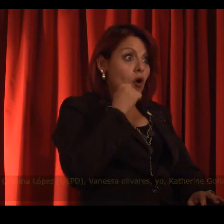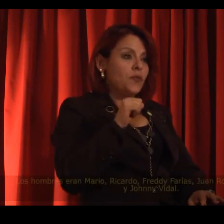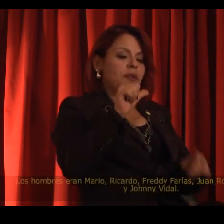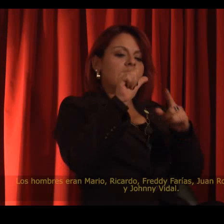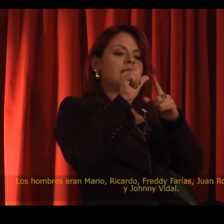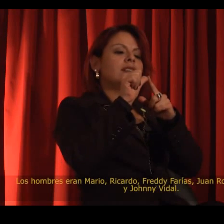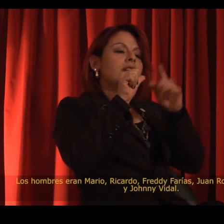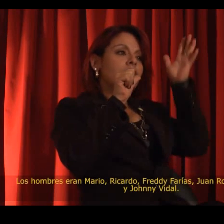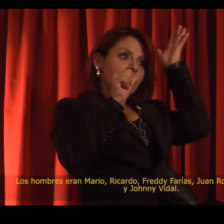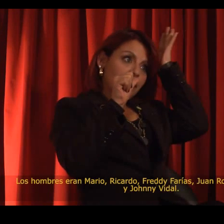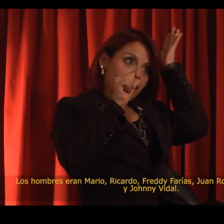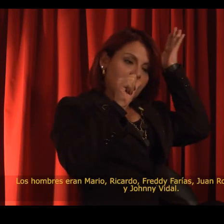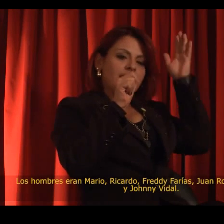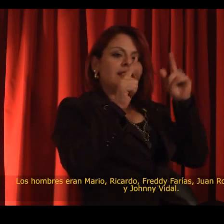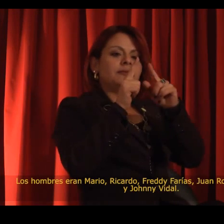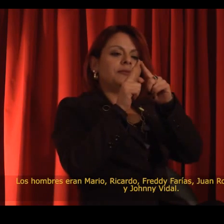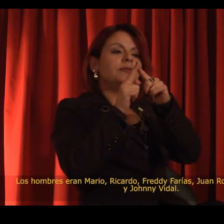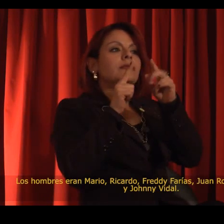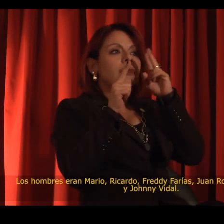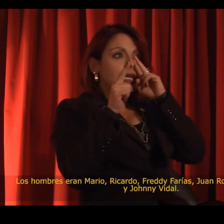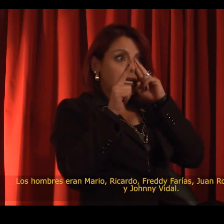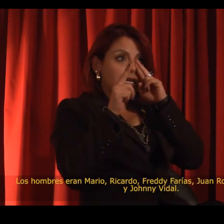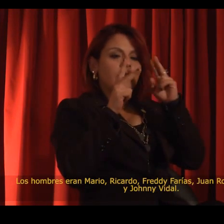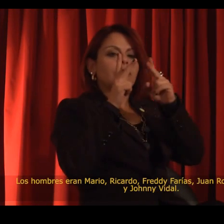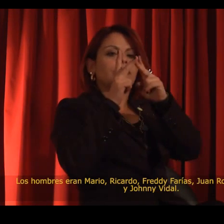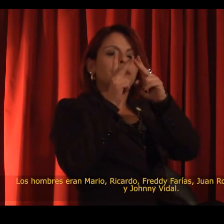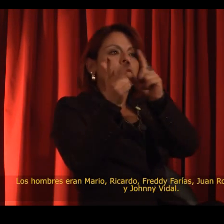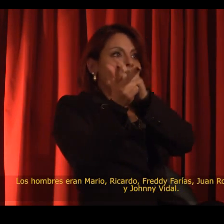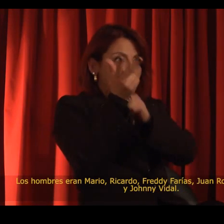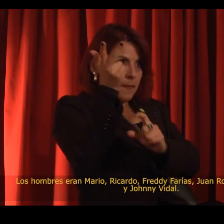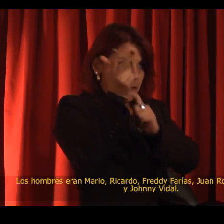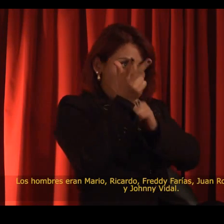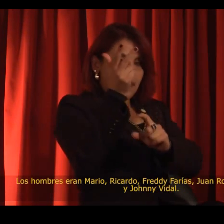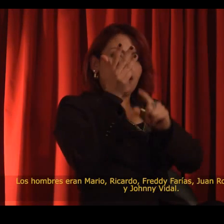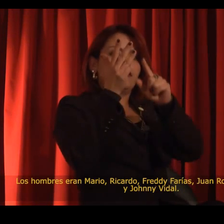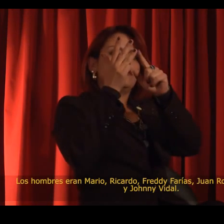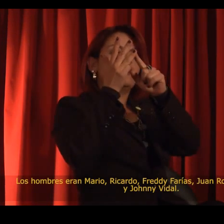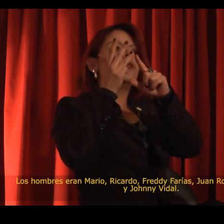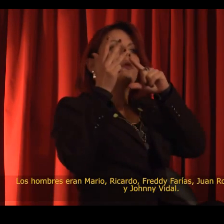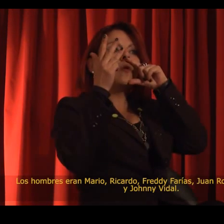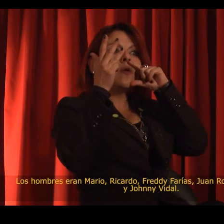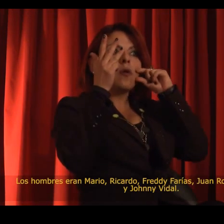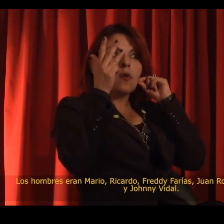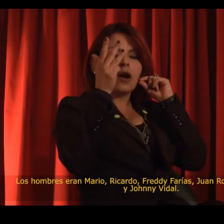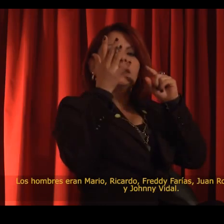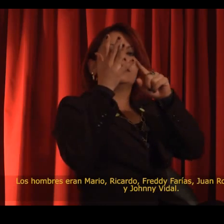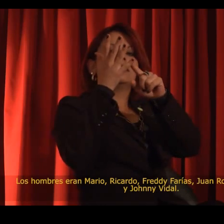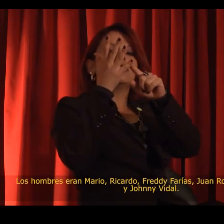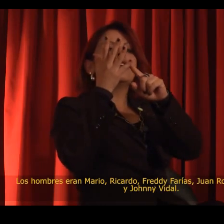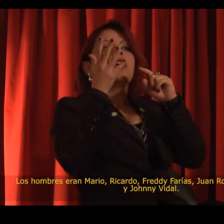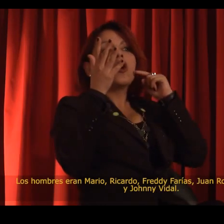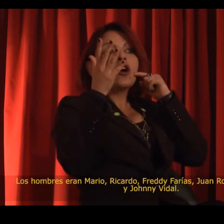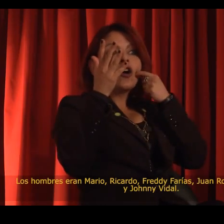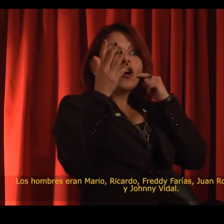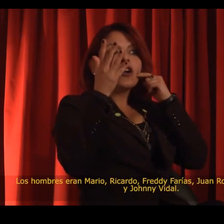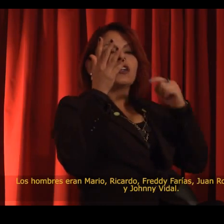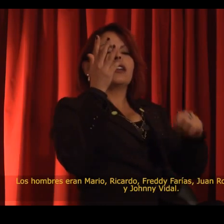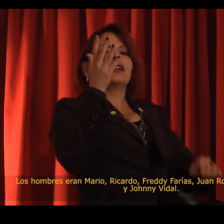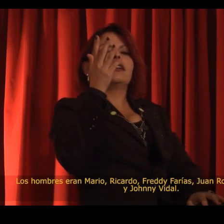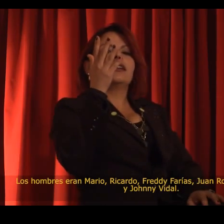The six men were Mario, Ricardo, Freddy Farías, Juan Rojas, Jorge Pérez, and Johnny Vidal.